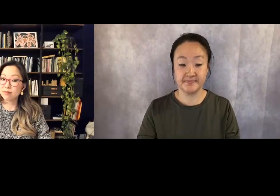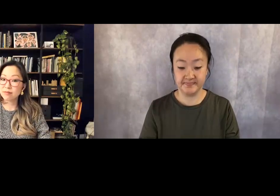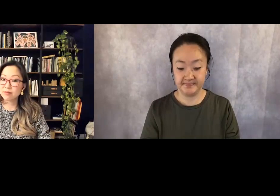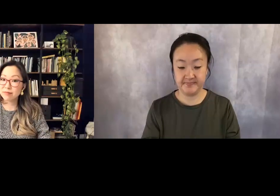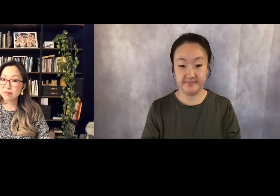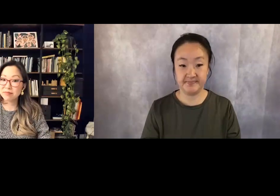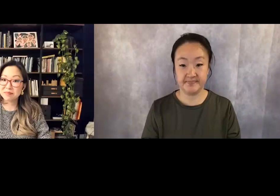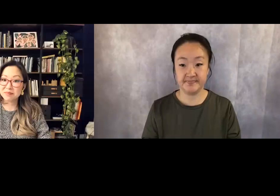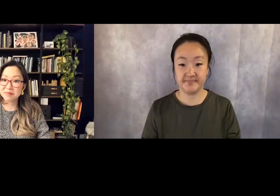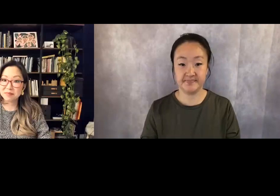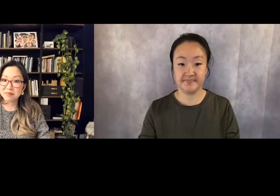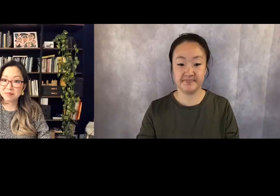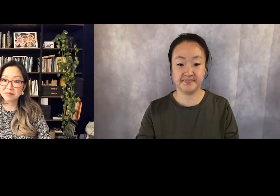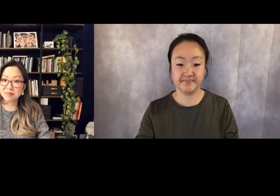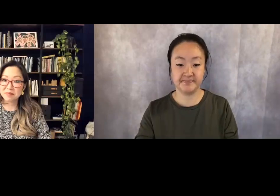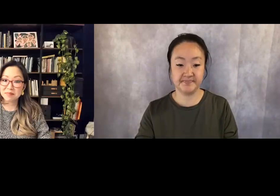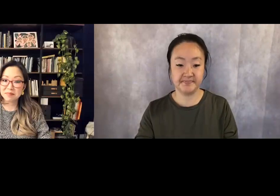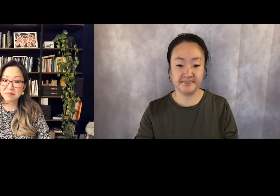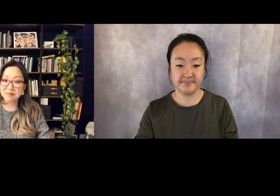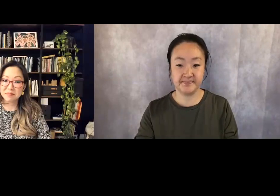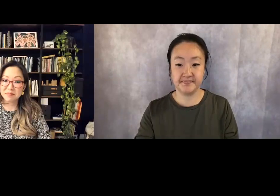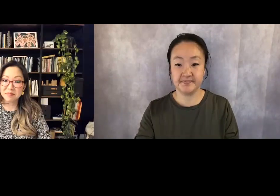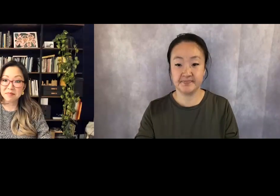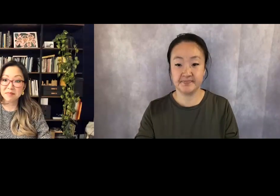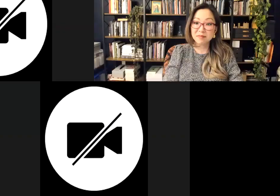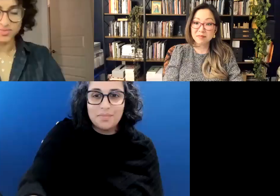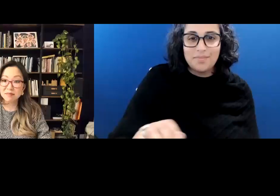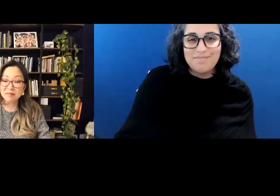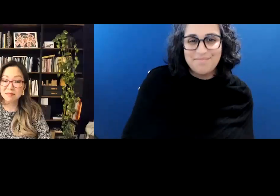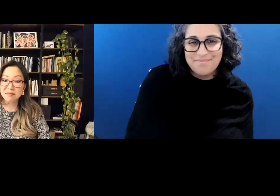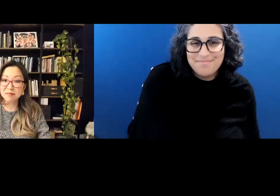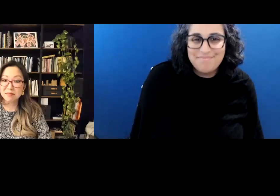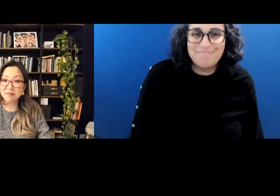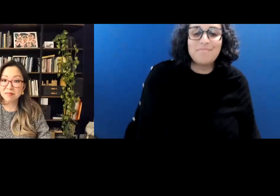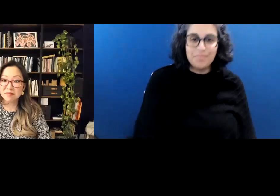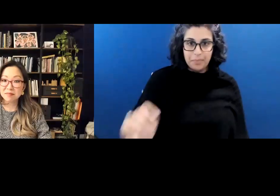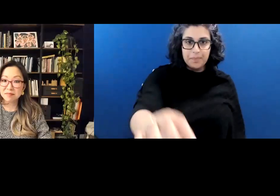Hi, Eugenia. Hello!